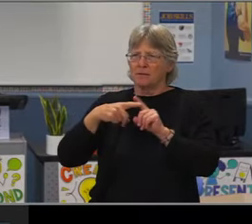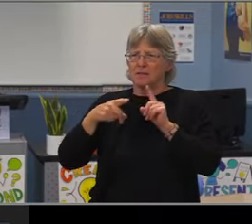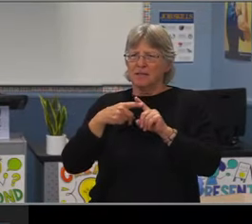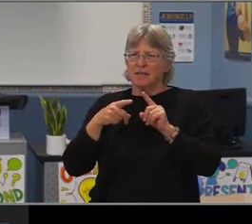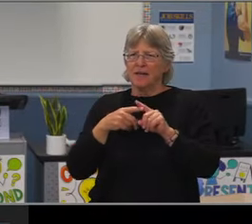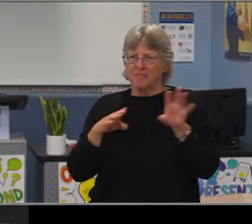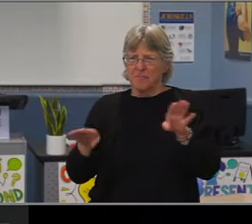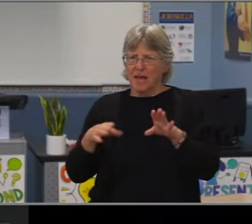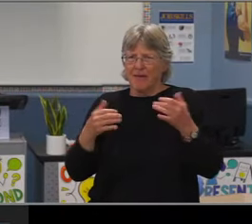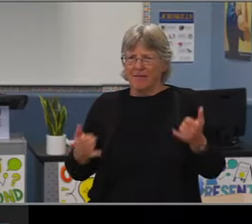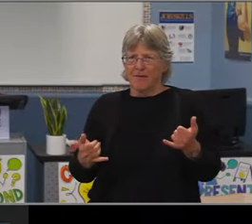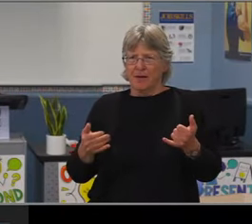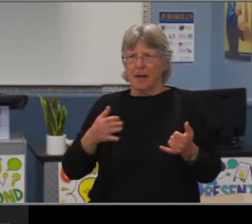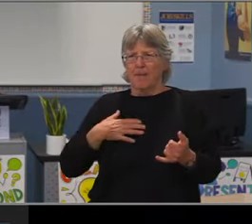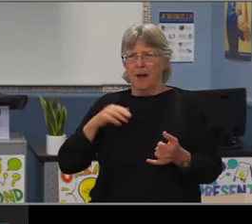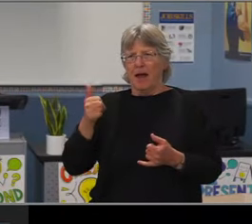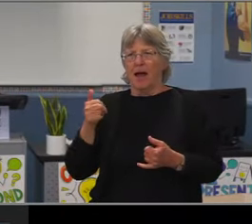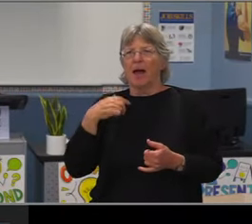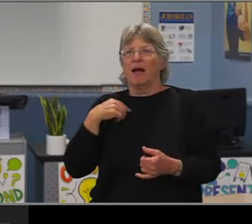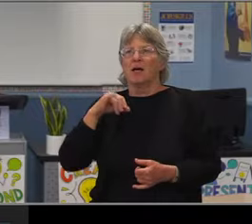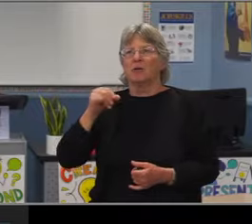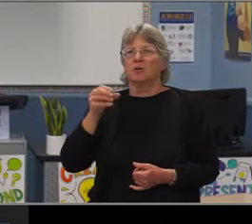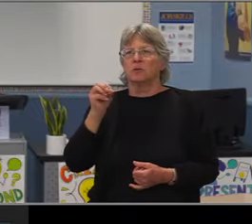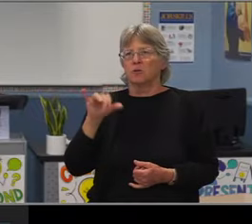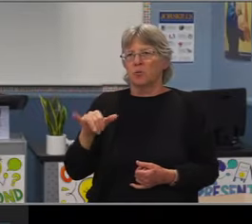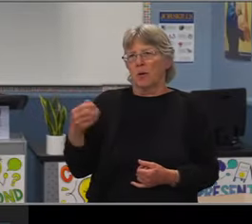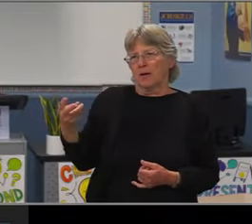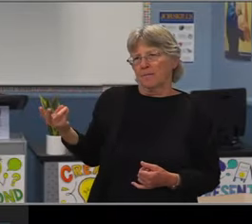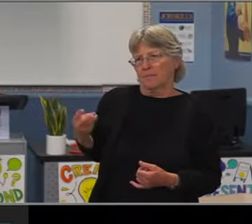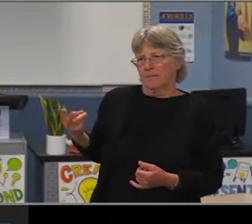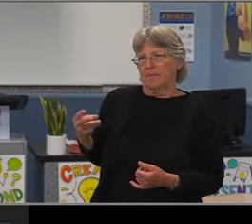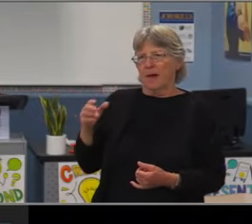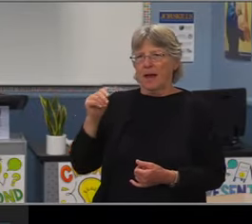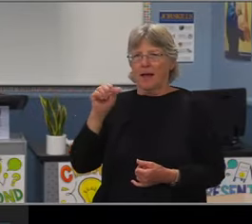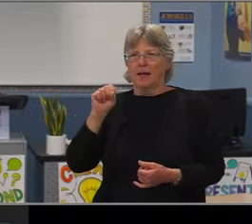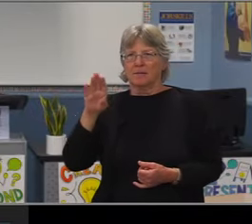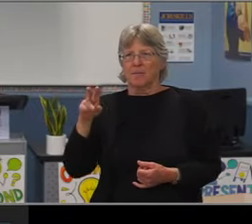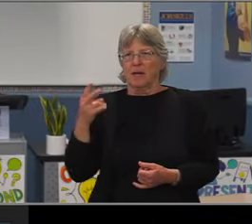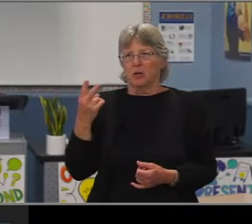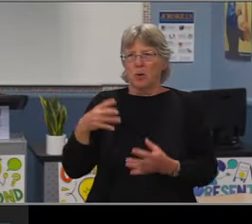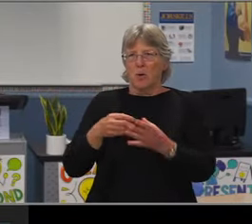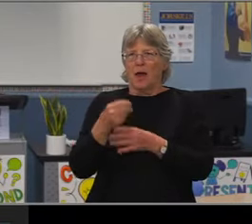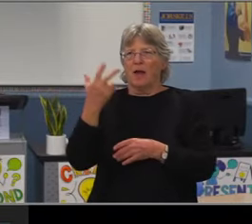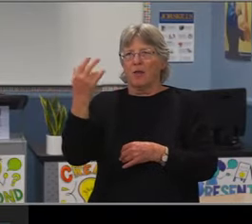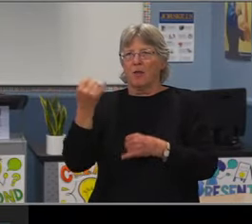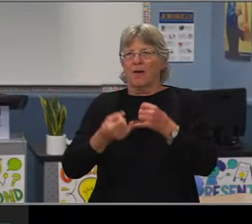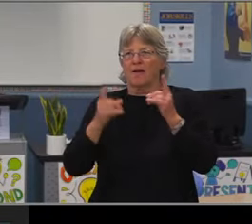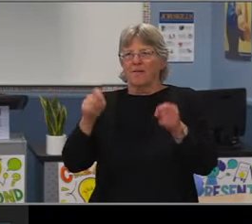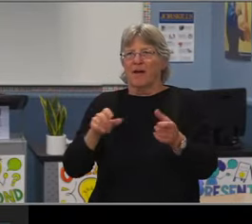more commonly referred to as ALBUM. We wanted to formally thank Jon and Felton for their dedication, commitment, and service